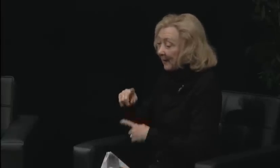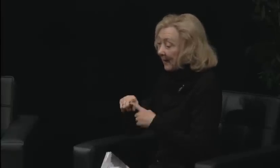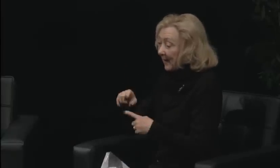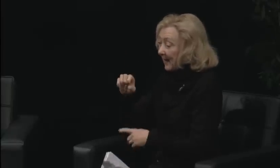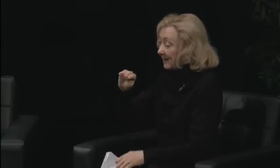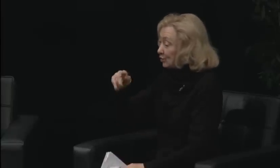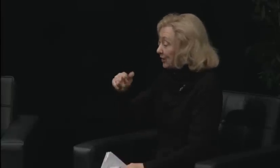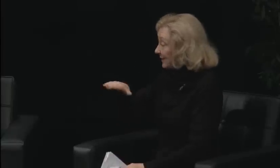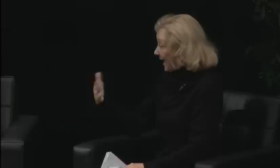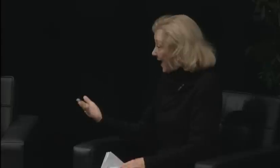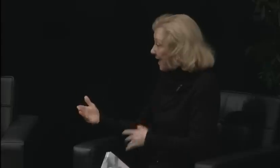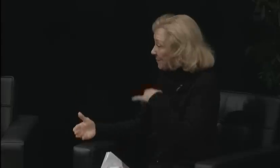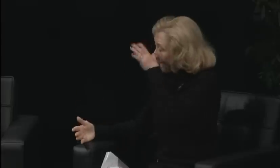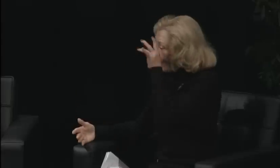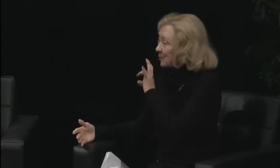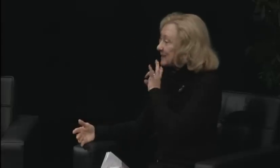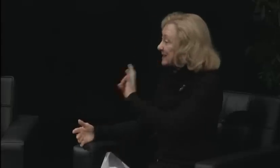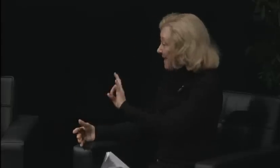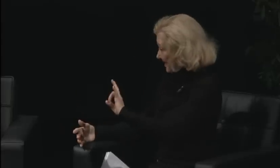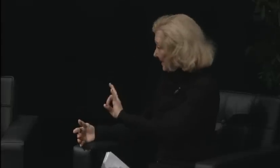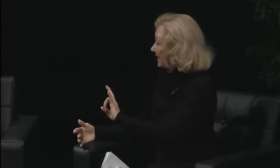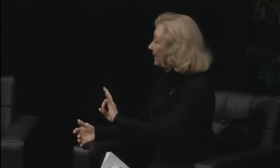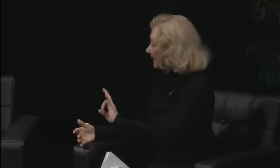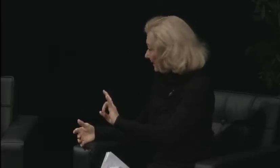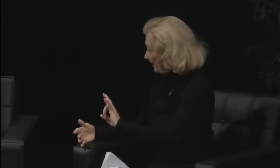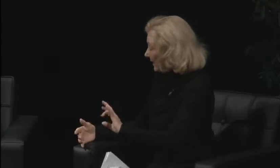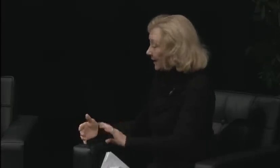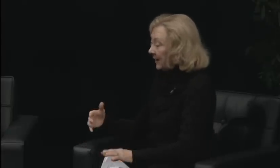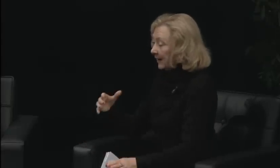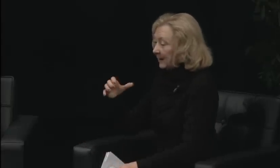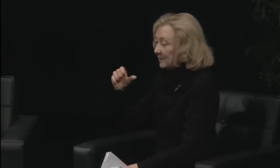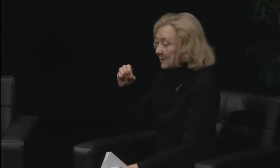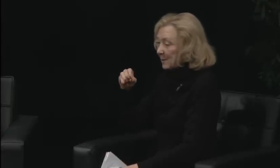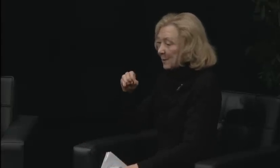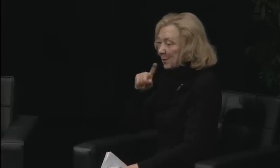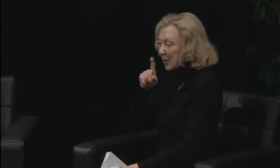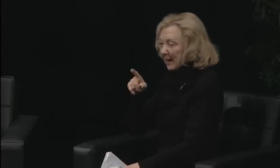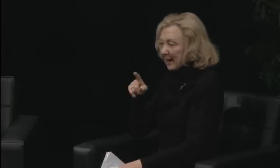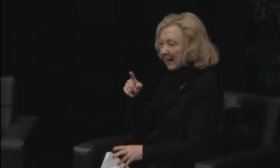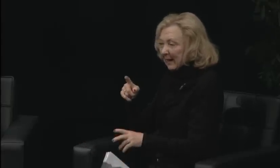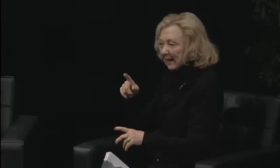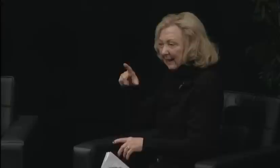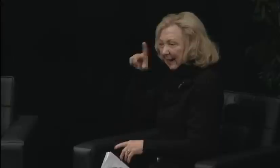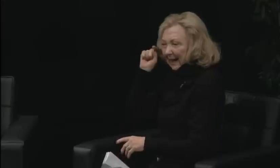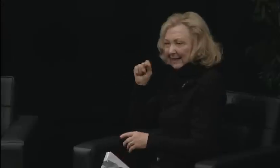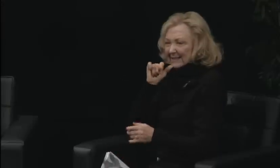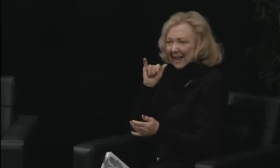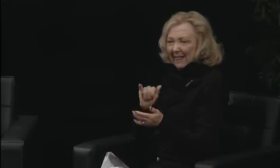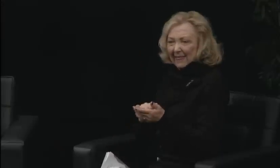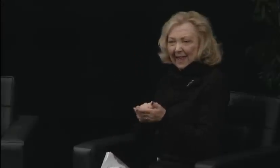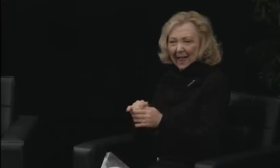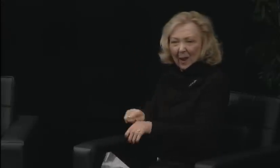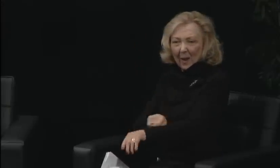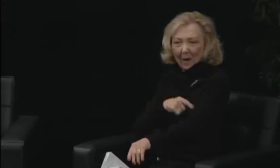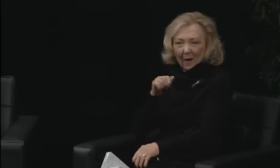the hearing world is interested in the deaf culture and sign language, but DPN's message to us is, at that time,